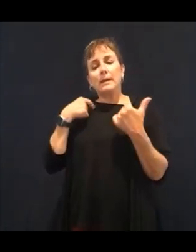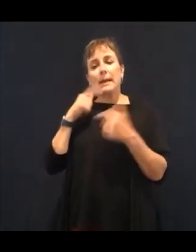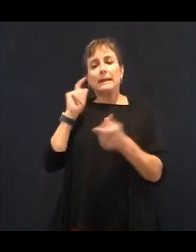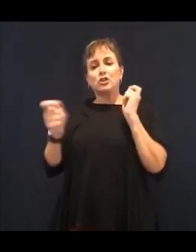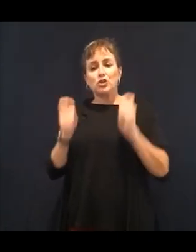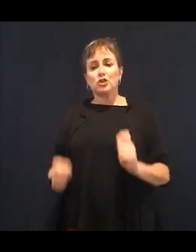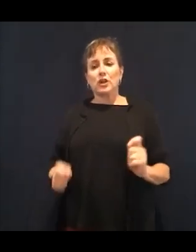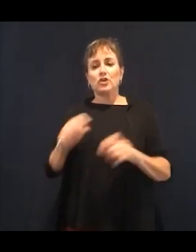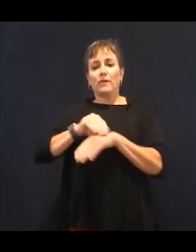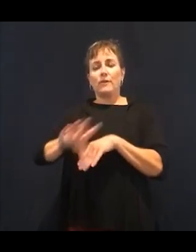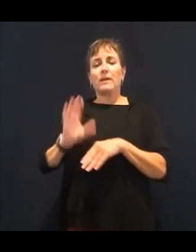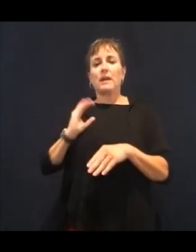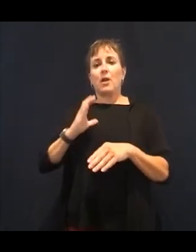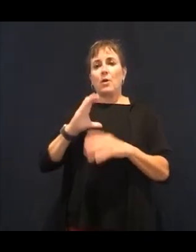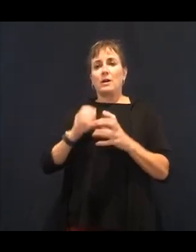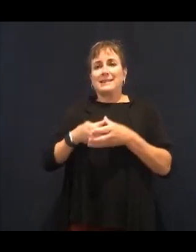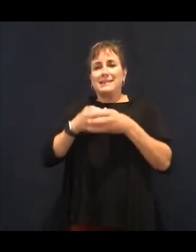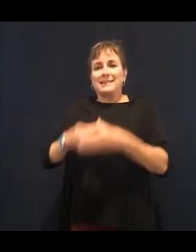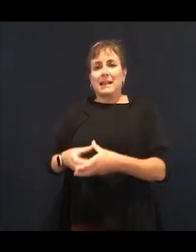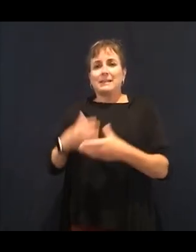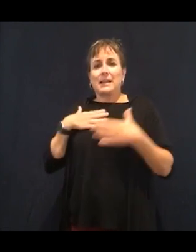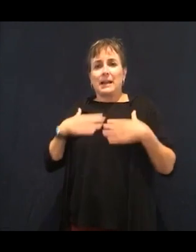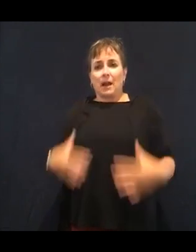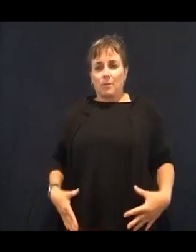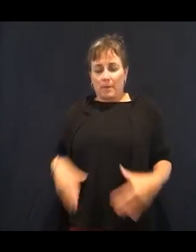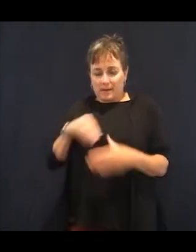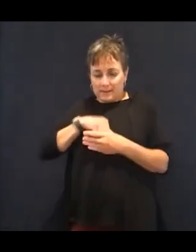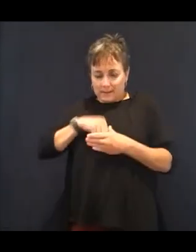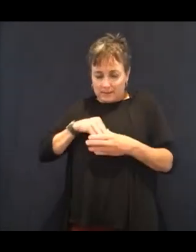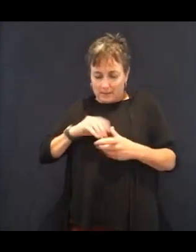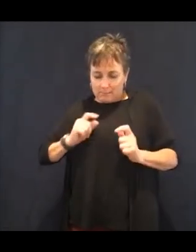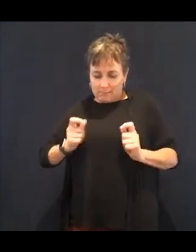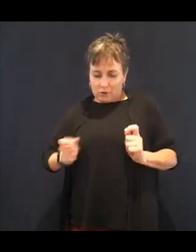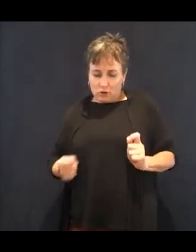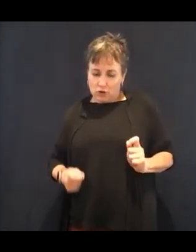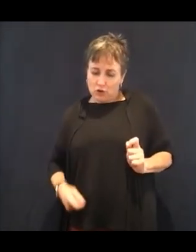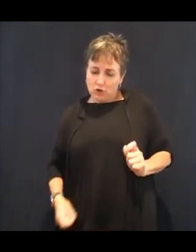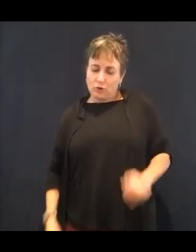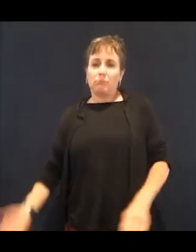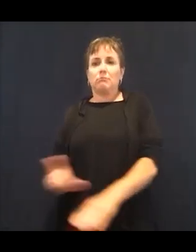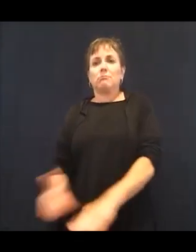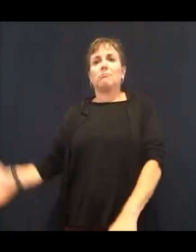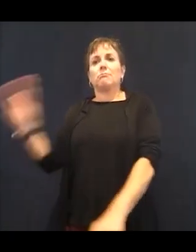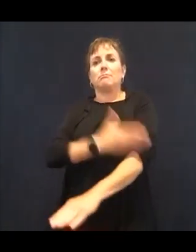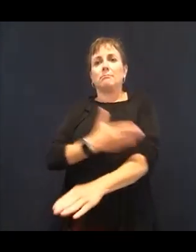able to do this. So understanding